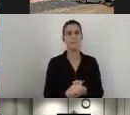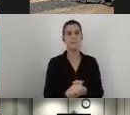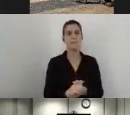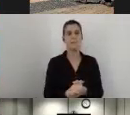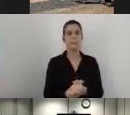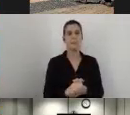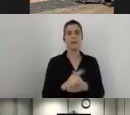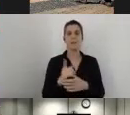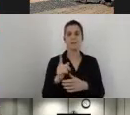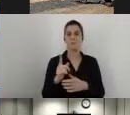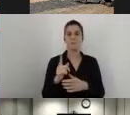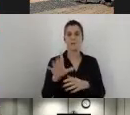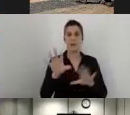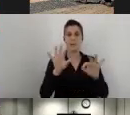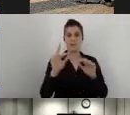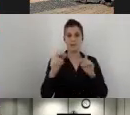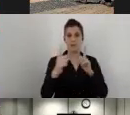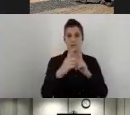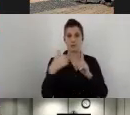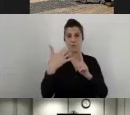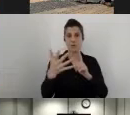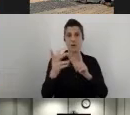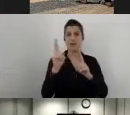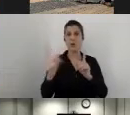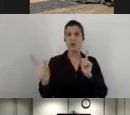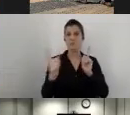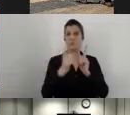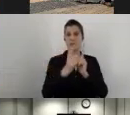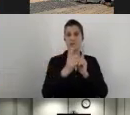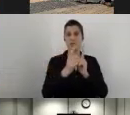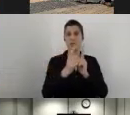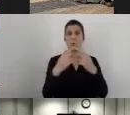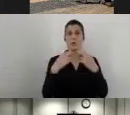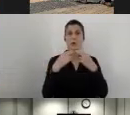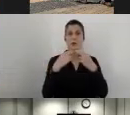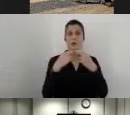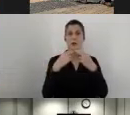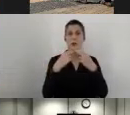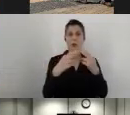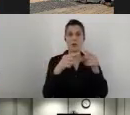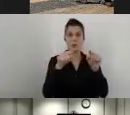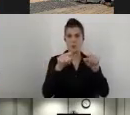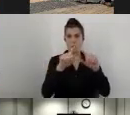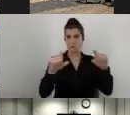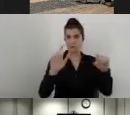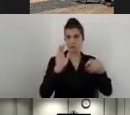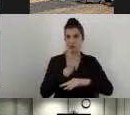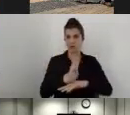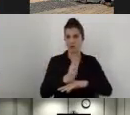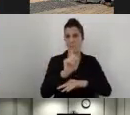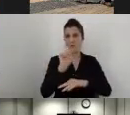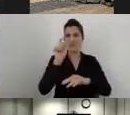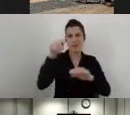which as a shortcut I can just answer directly from here. So if I know what is exactly the expectation,